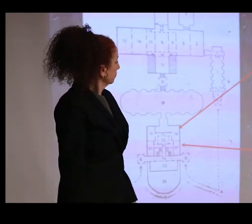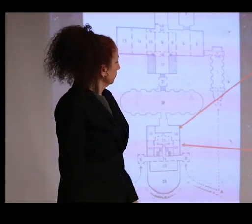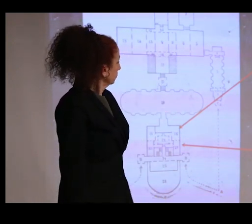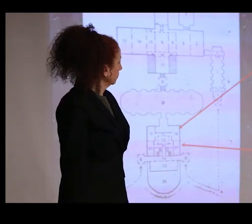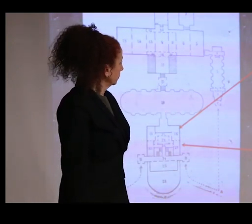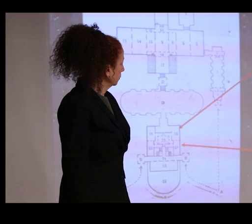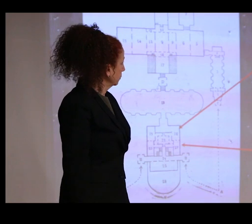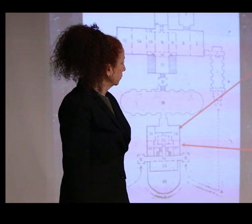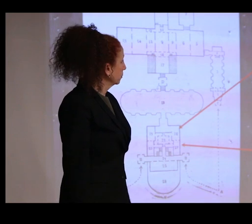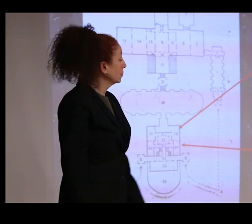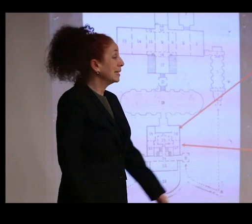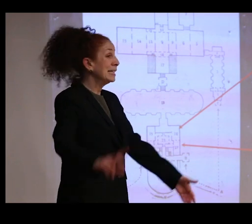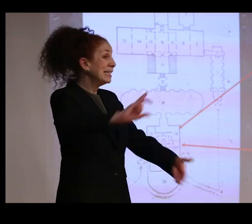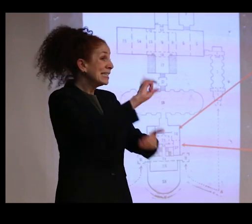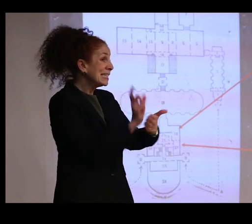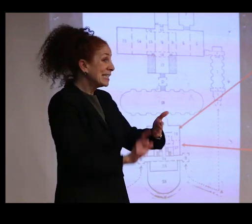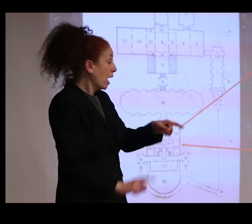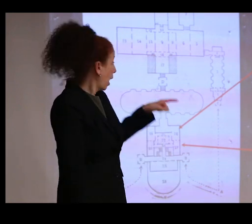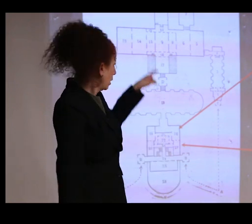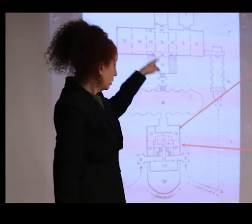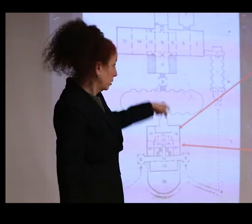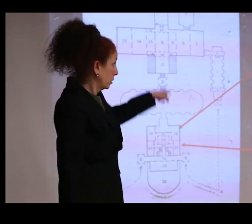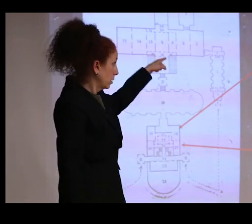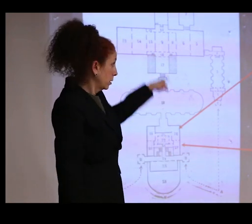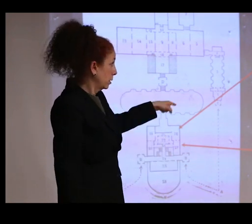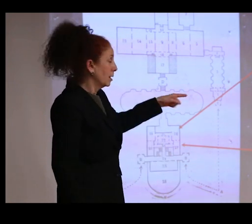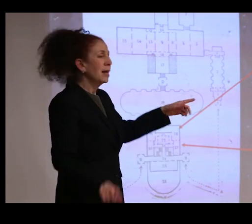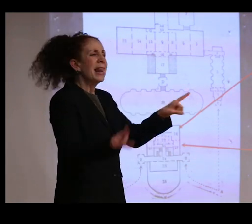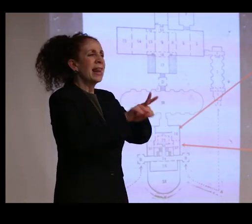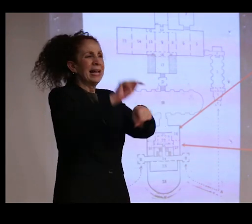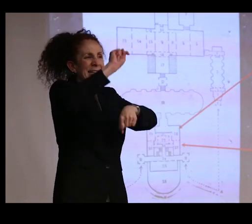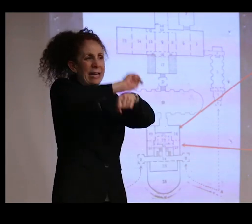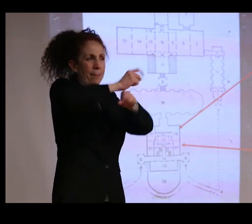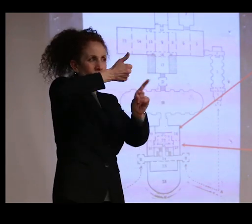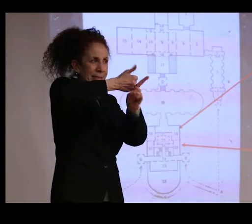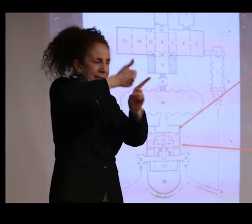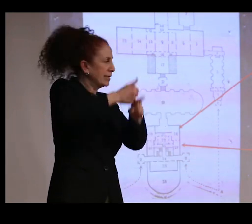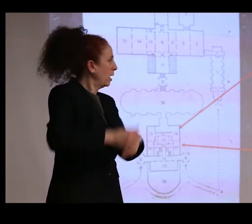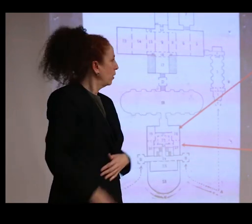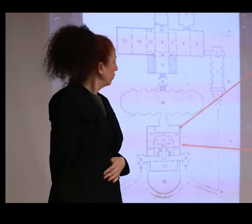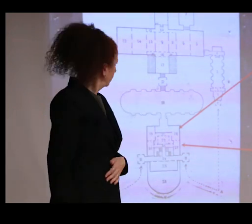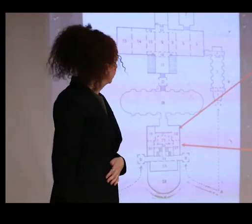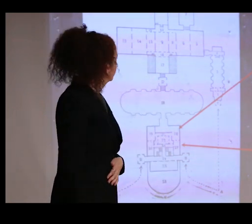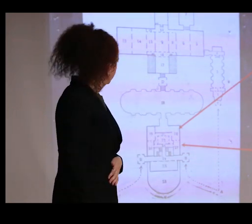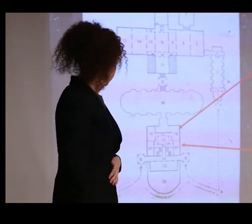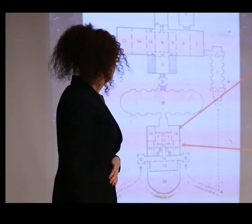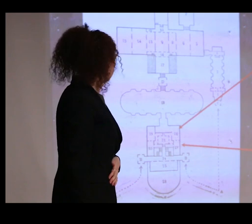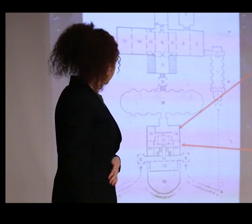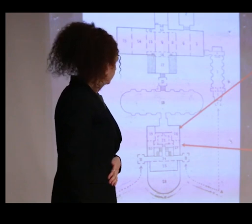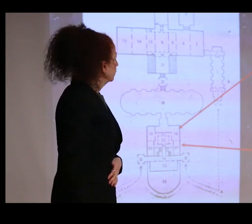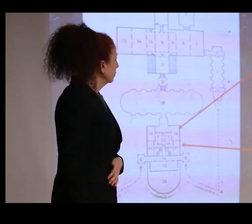The design for these galleries was a sort of temple in itself with massive teak wood cases going 9 [? to ?] 1/2 feet